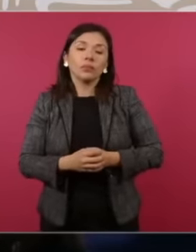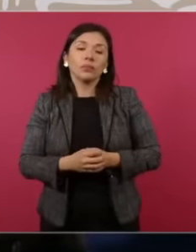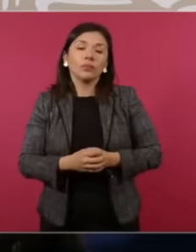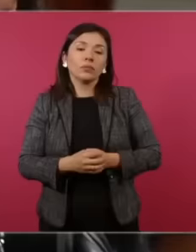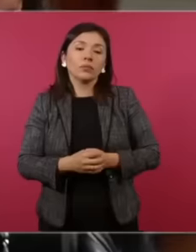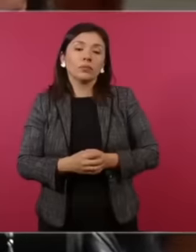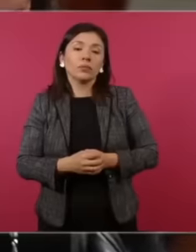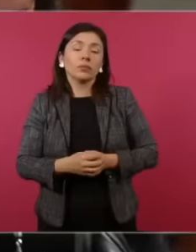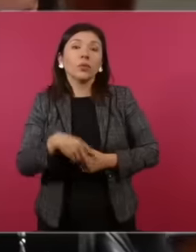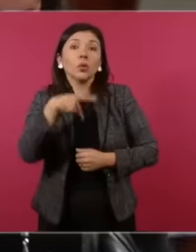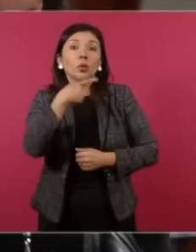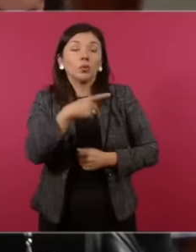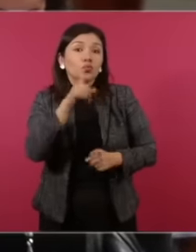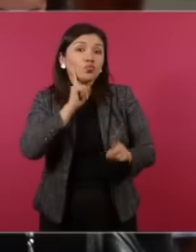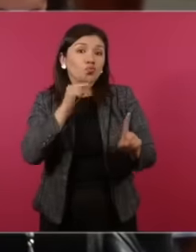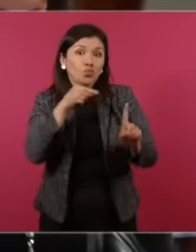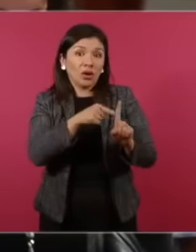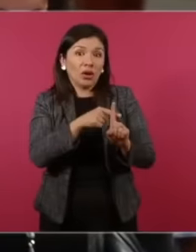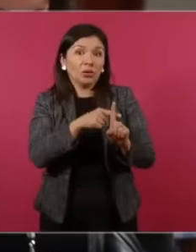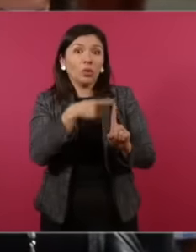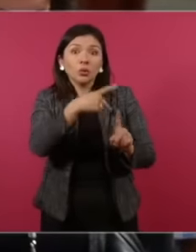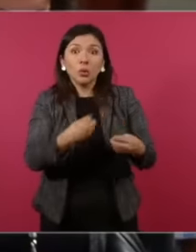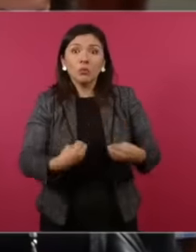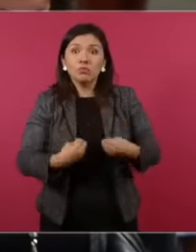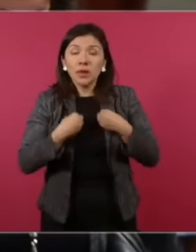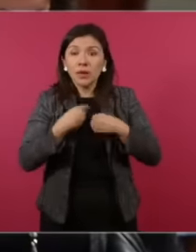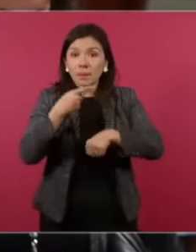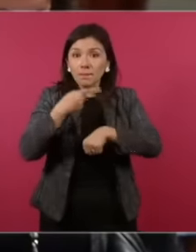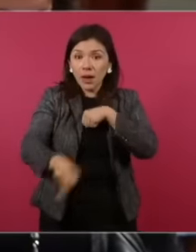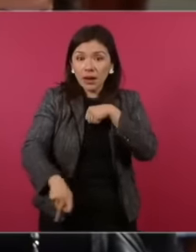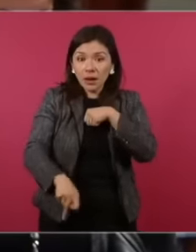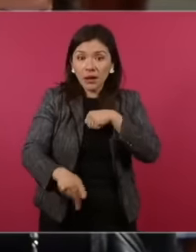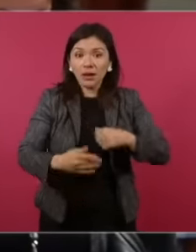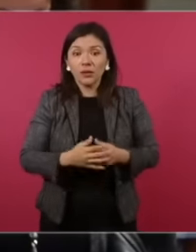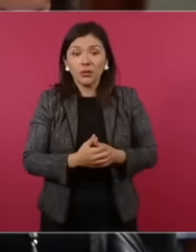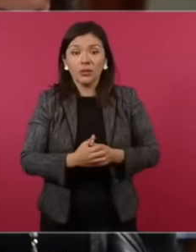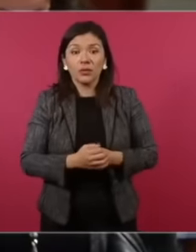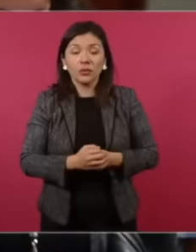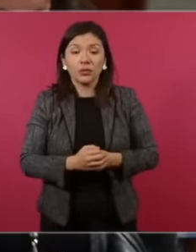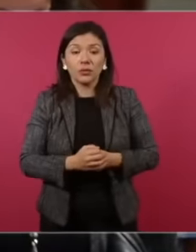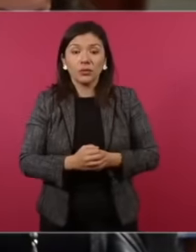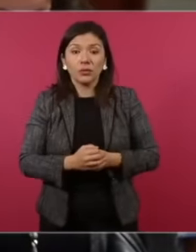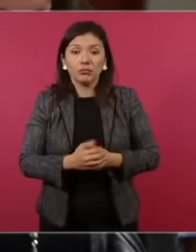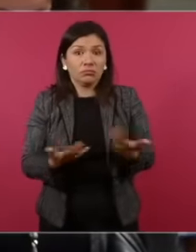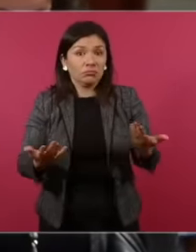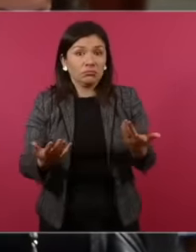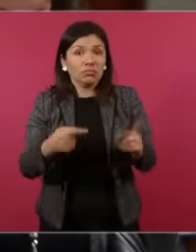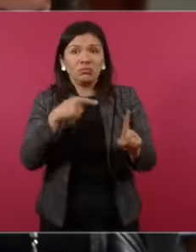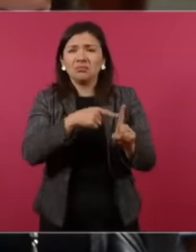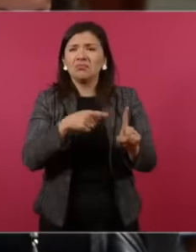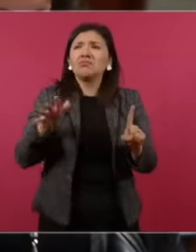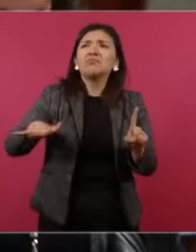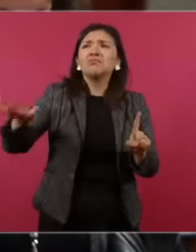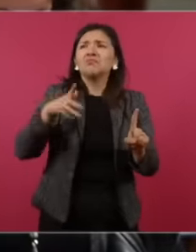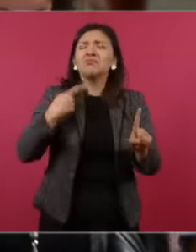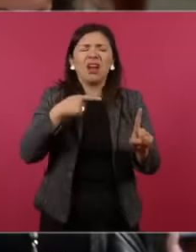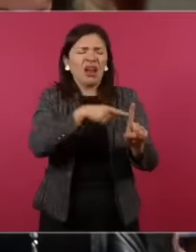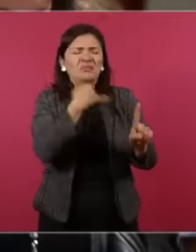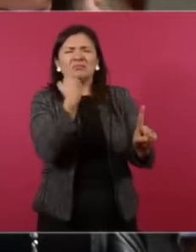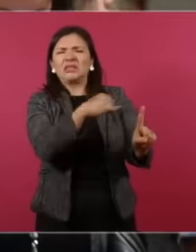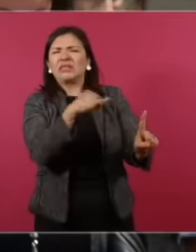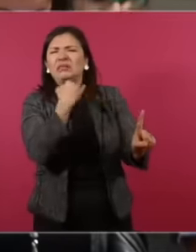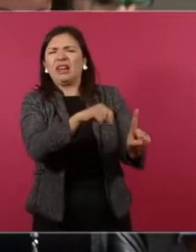life and has been ignored to the point